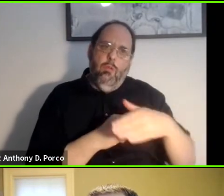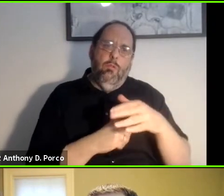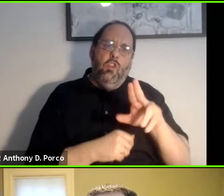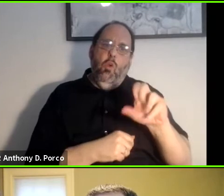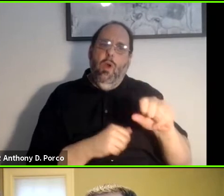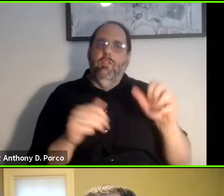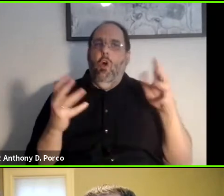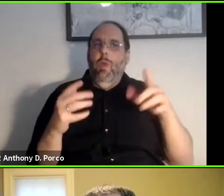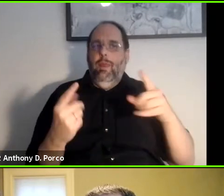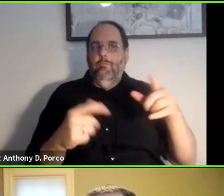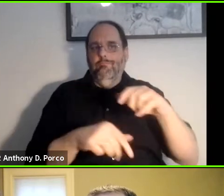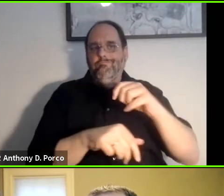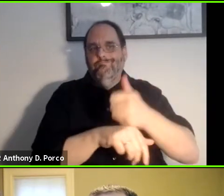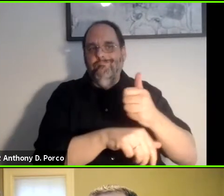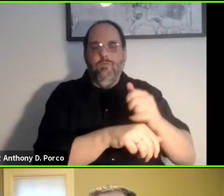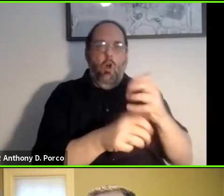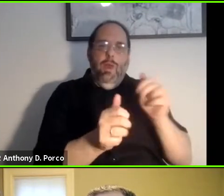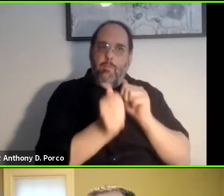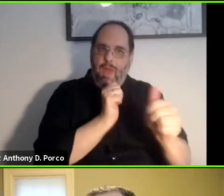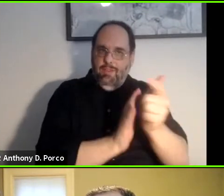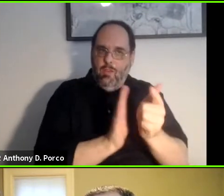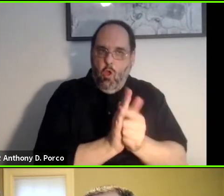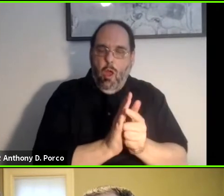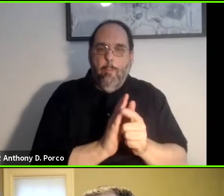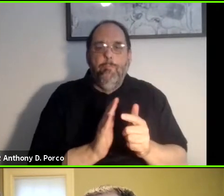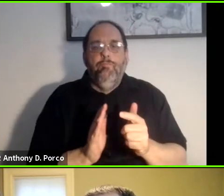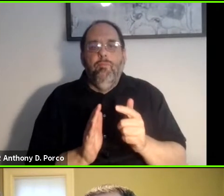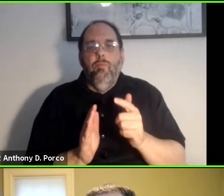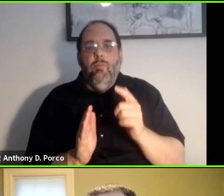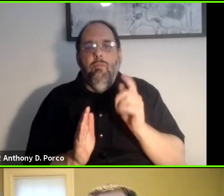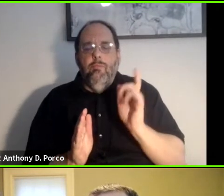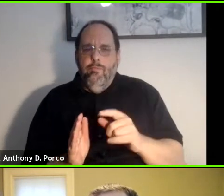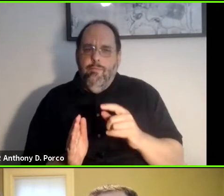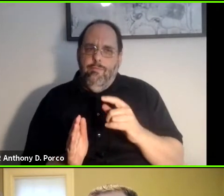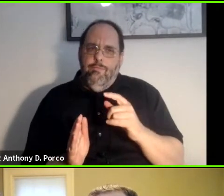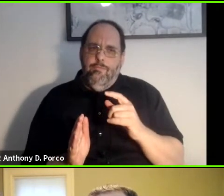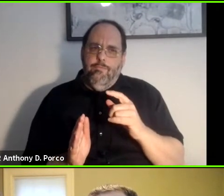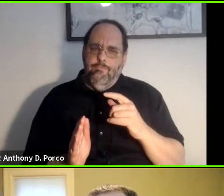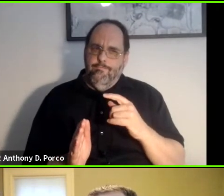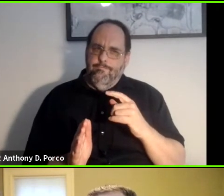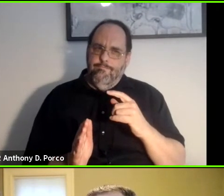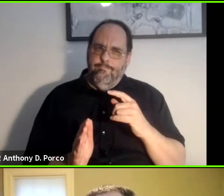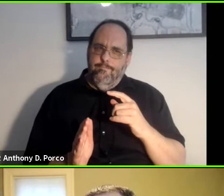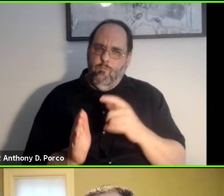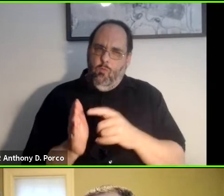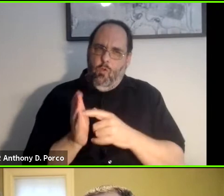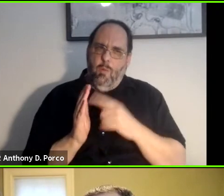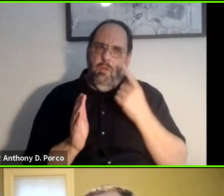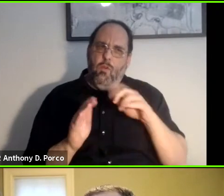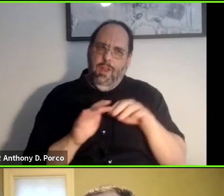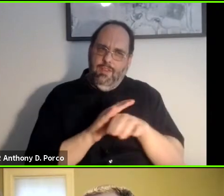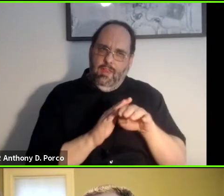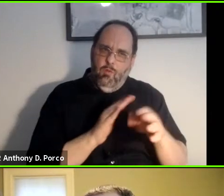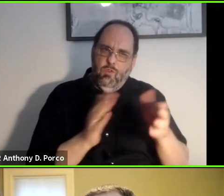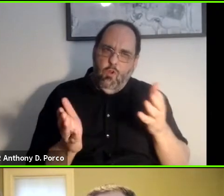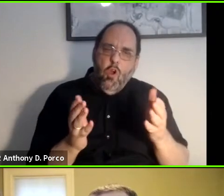So, in that sense, the mandate or requirement of accessible service or accommodations